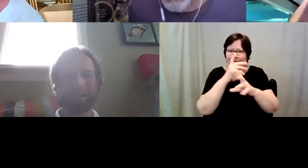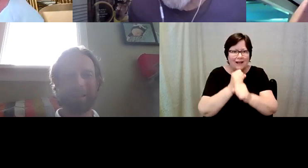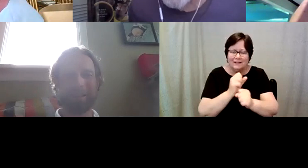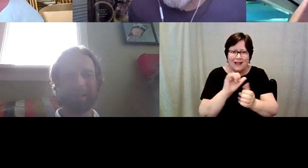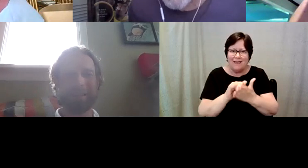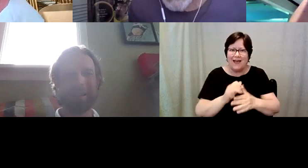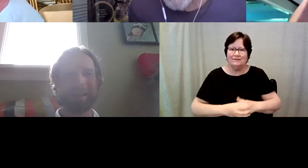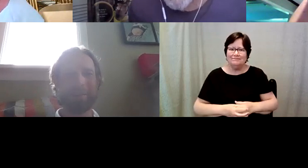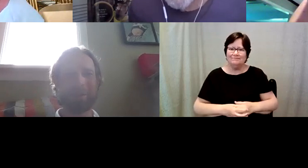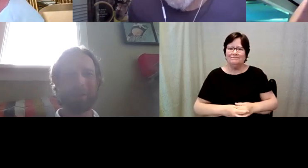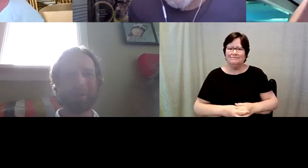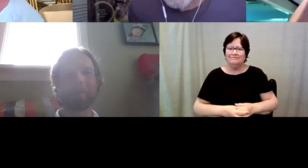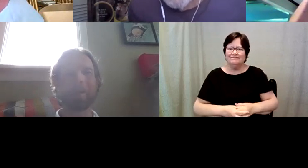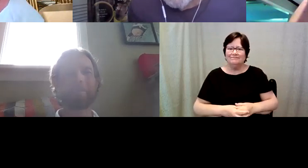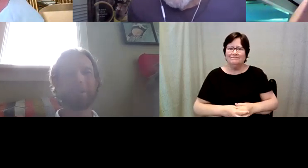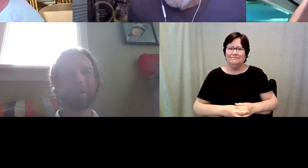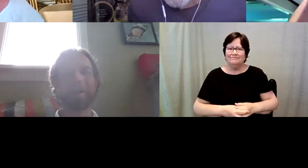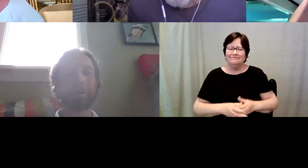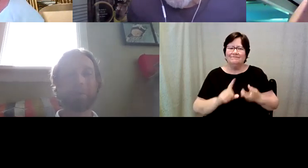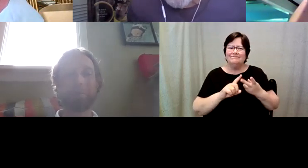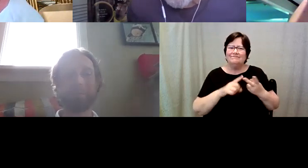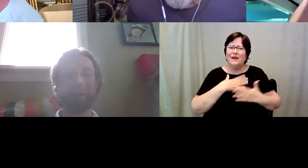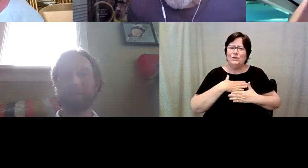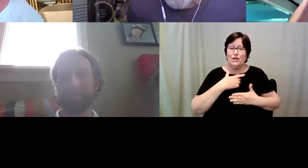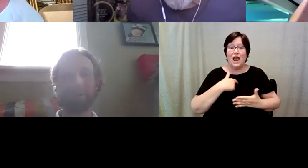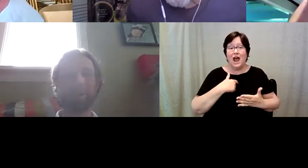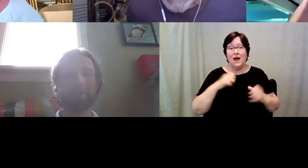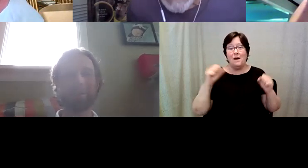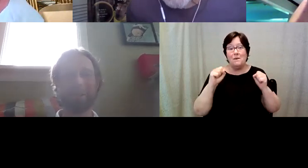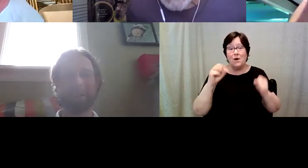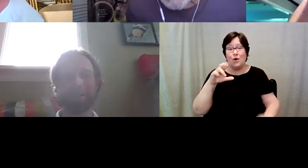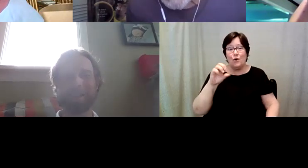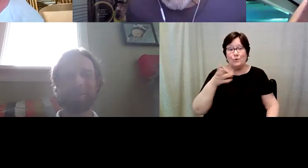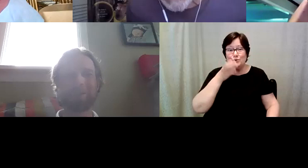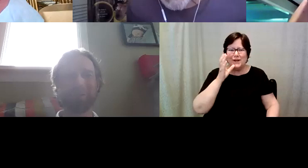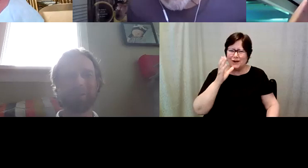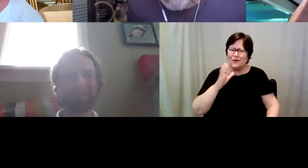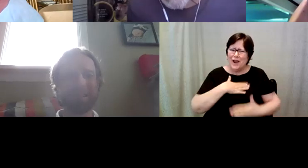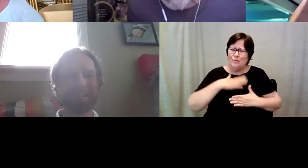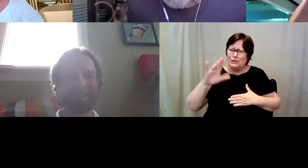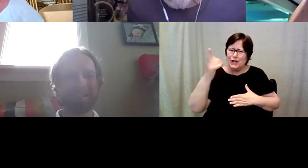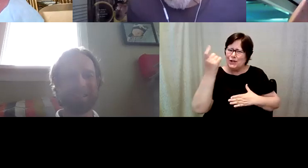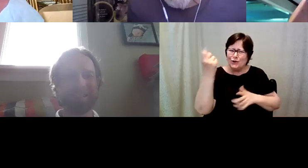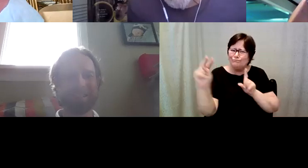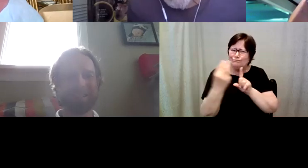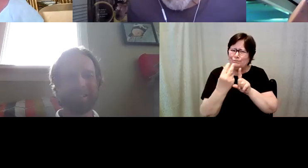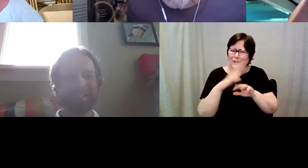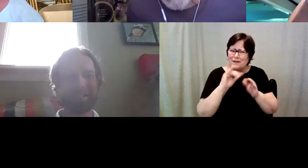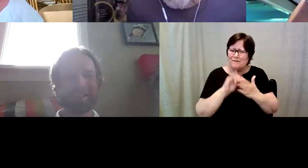Jon Rodibaugh: Okay, that was cool and I appreciate it i'm a cold brew drinker and I appreciated your insights on that cool.